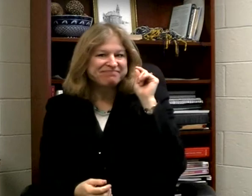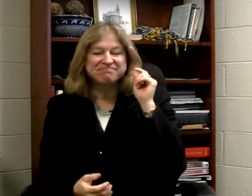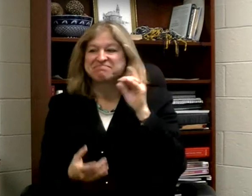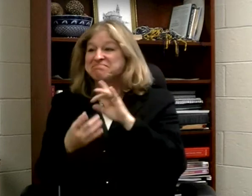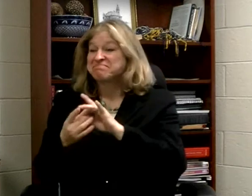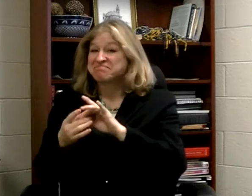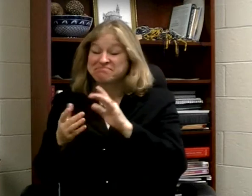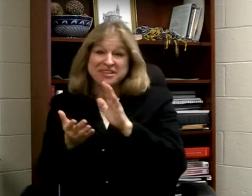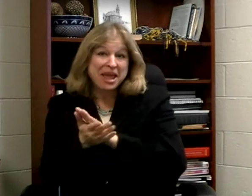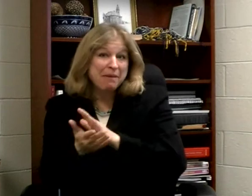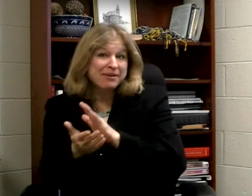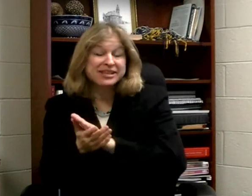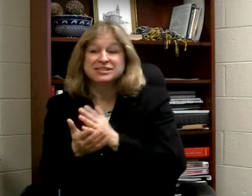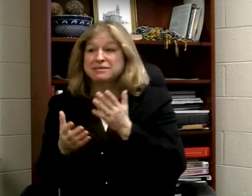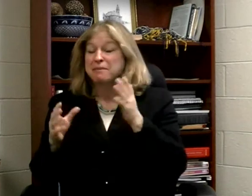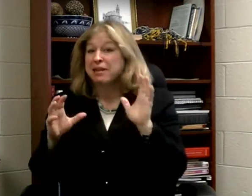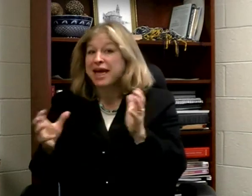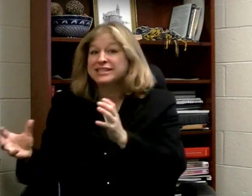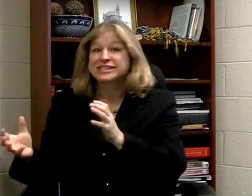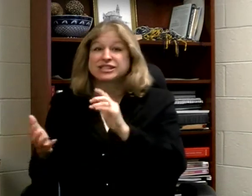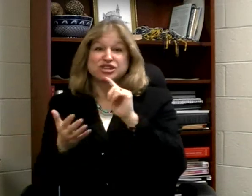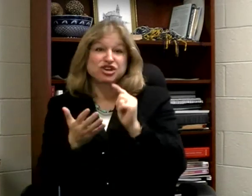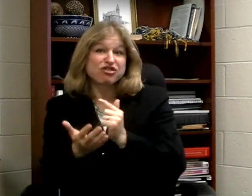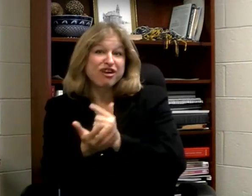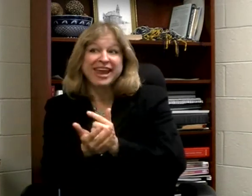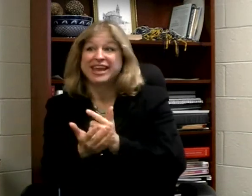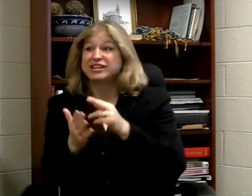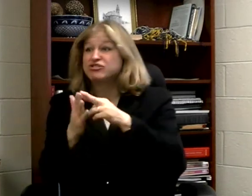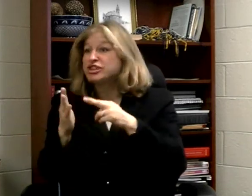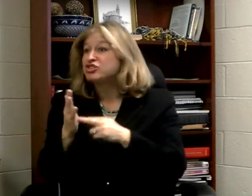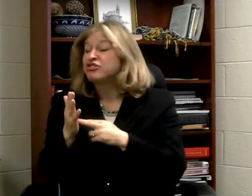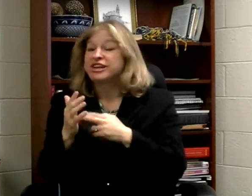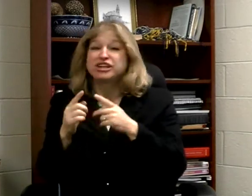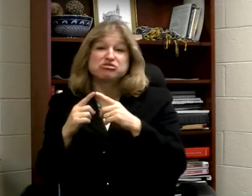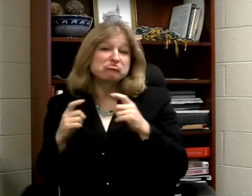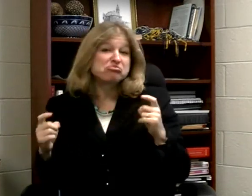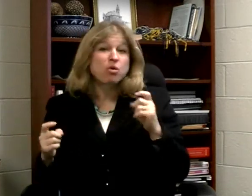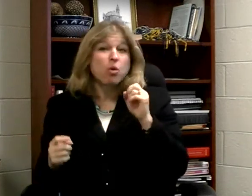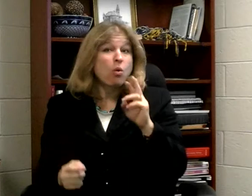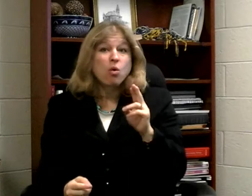The concerns may be academic-related, such as classes, grades, registration, and so forth;